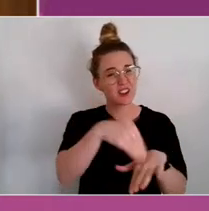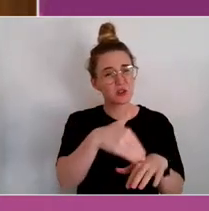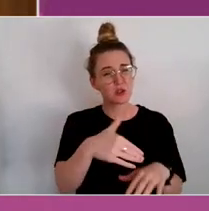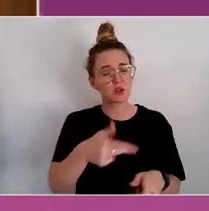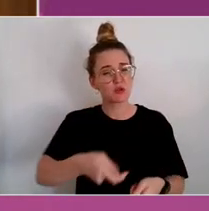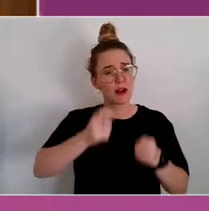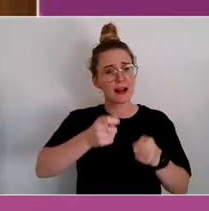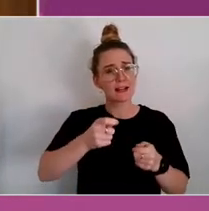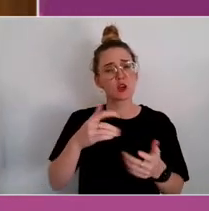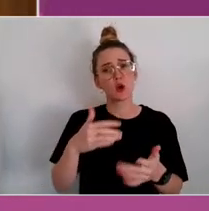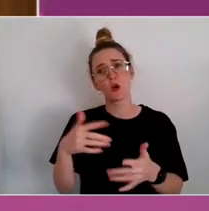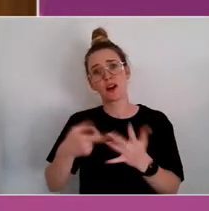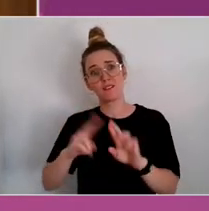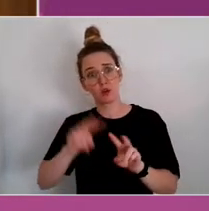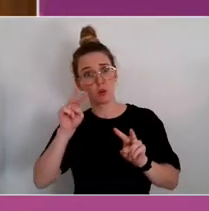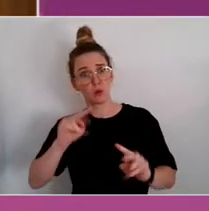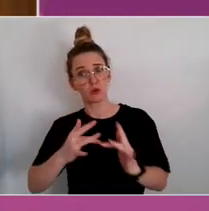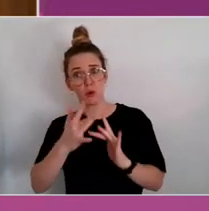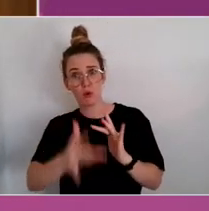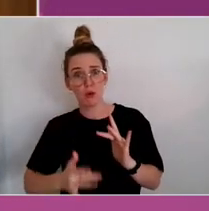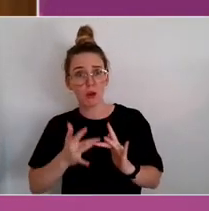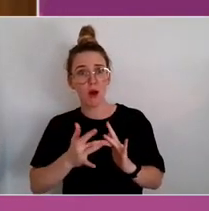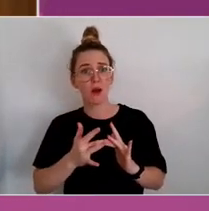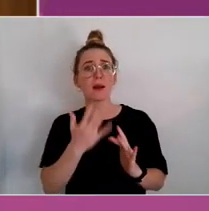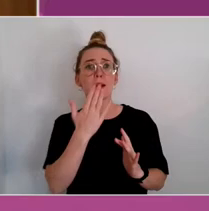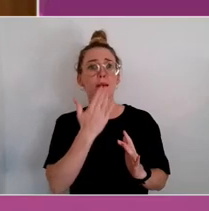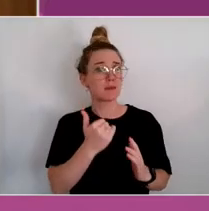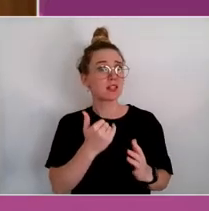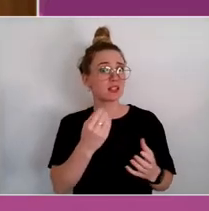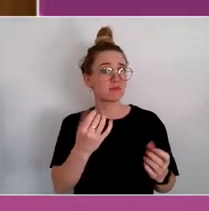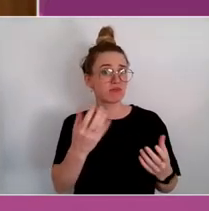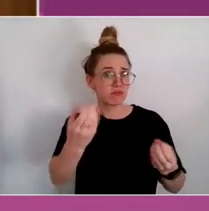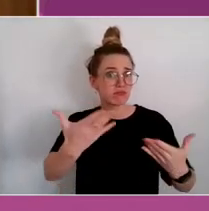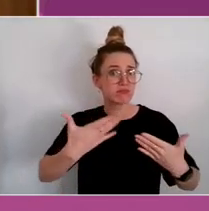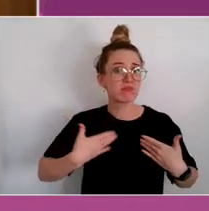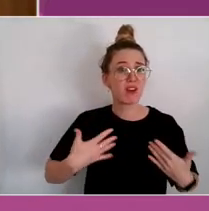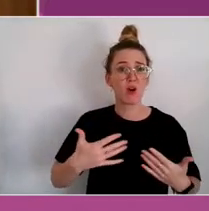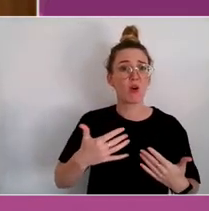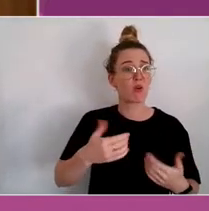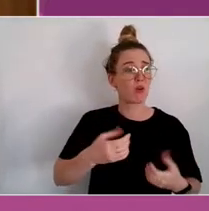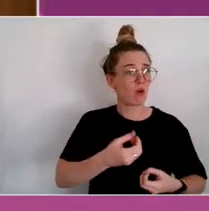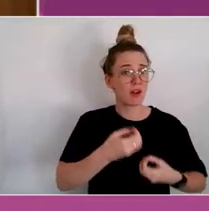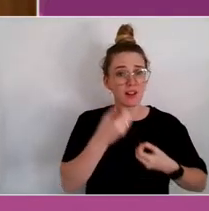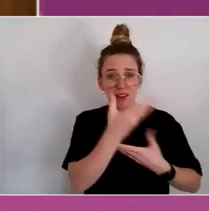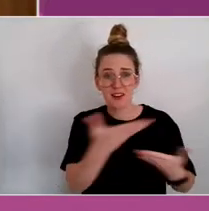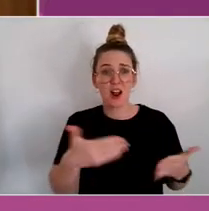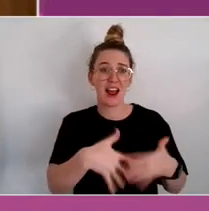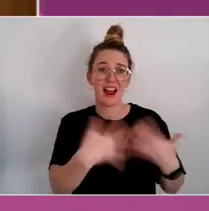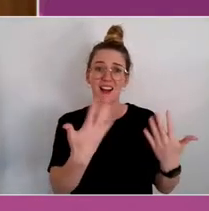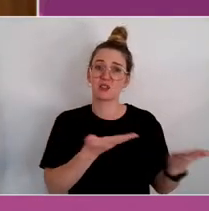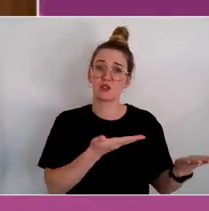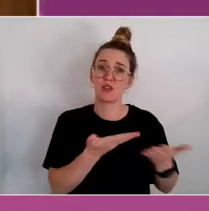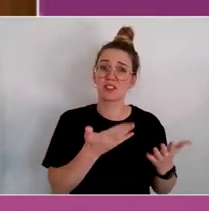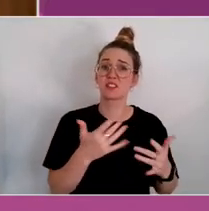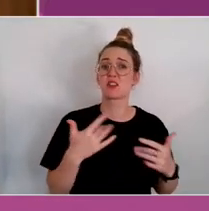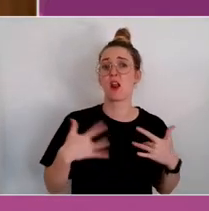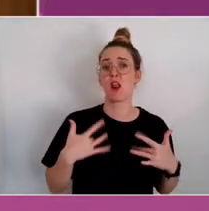online, or today, please reach out to any services that are available. We can put the line for Lifeline in the chat.